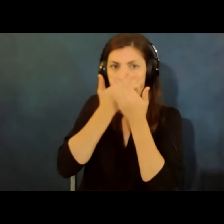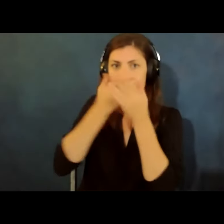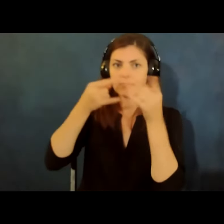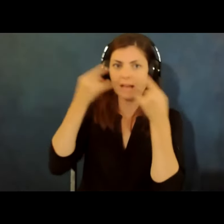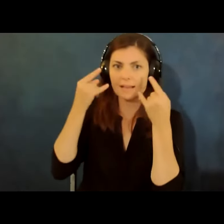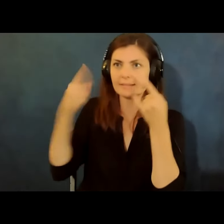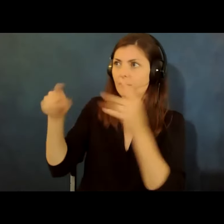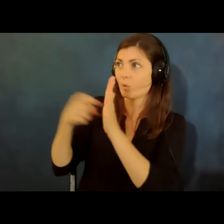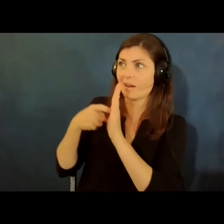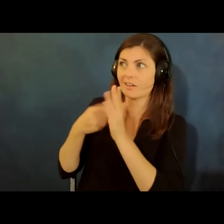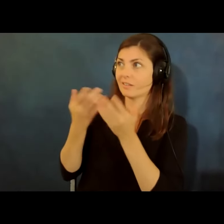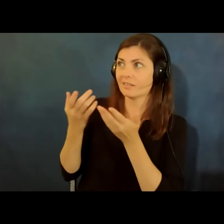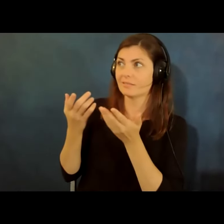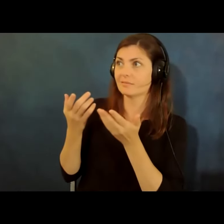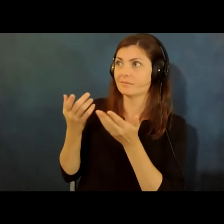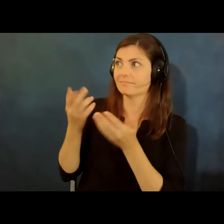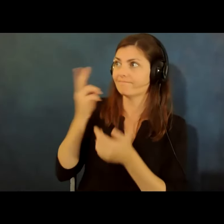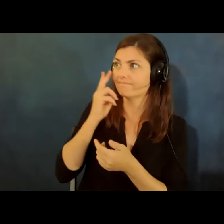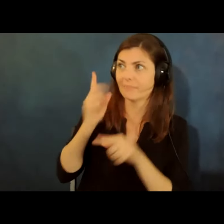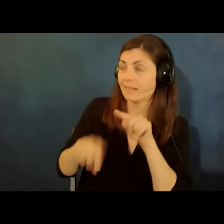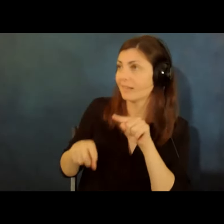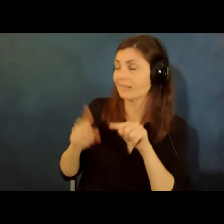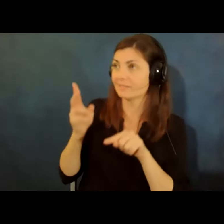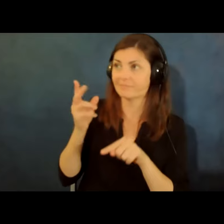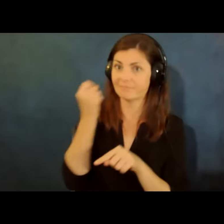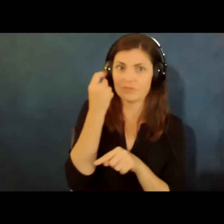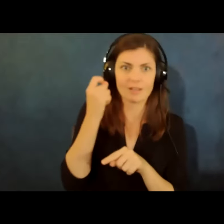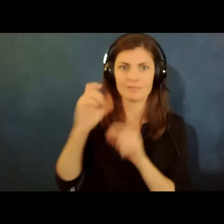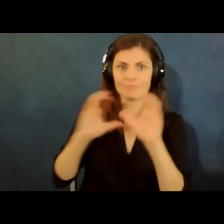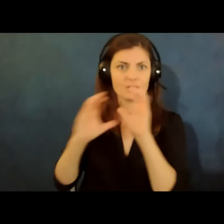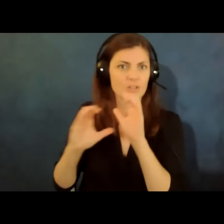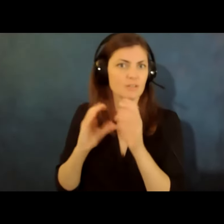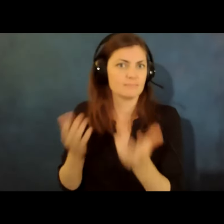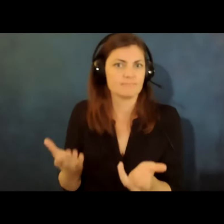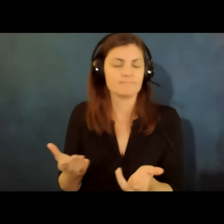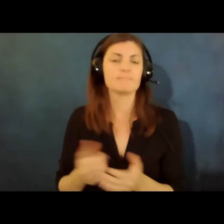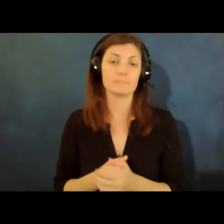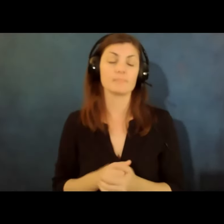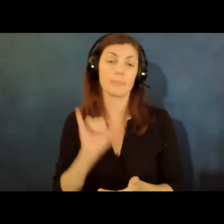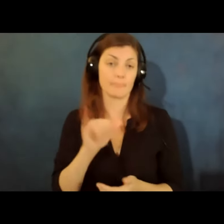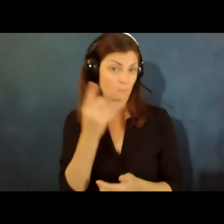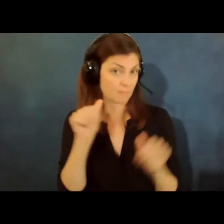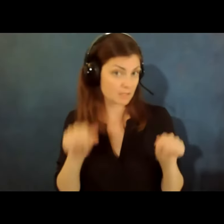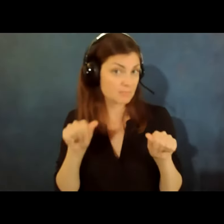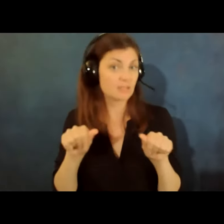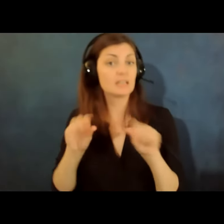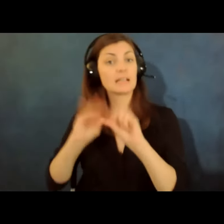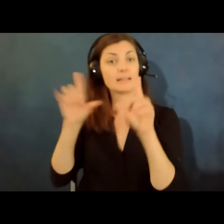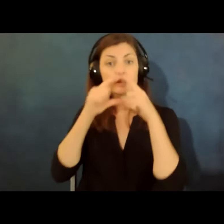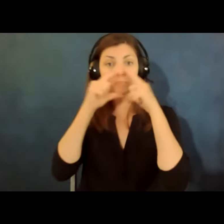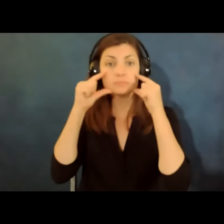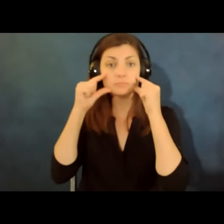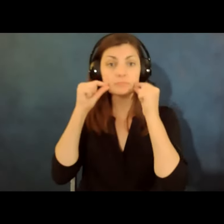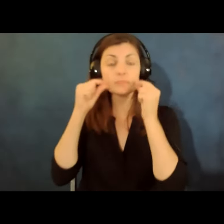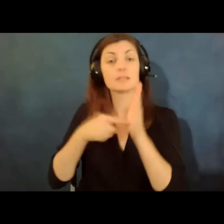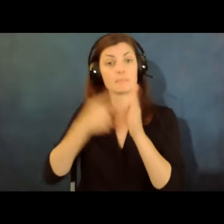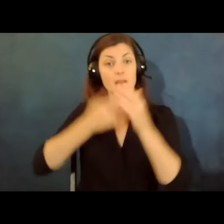and i can't i can't follow along um so that's one possibility sometimes face shields are acceptable